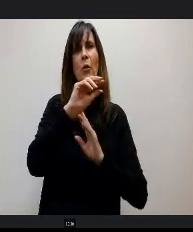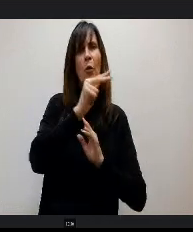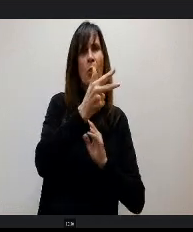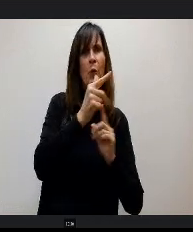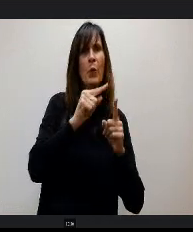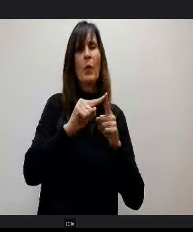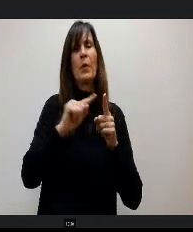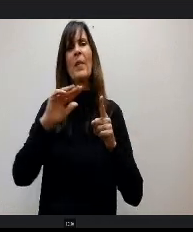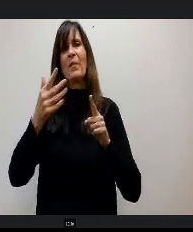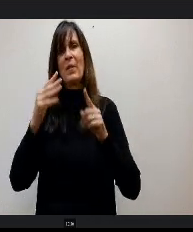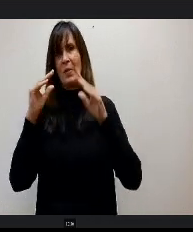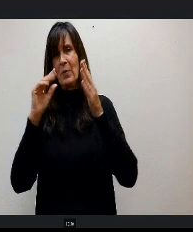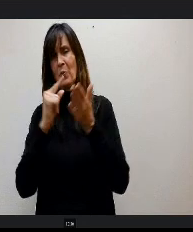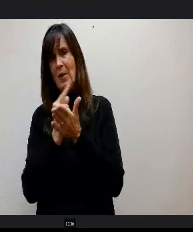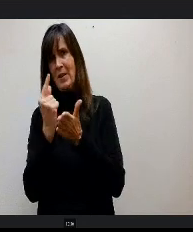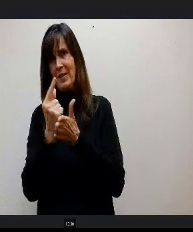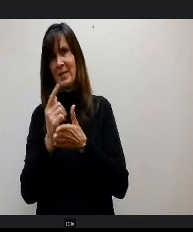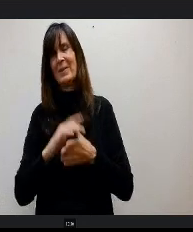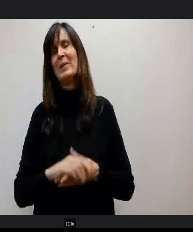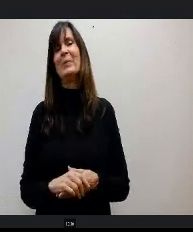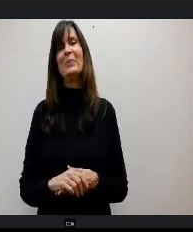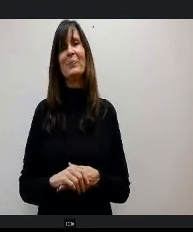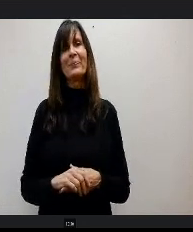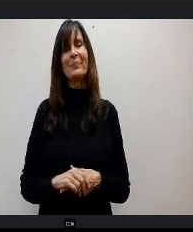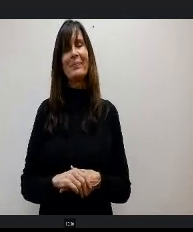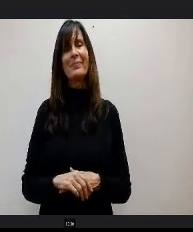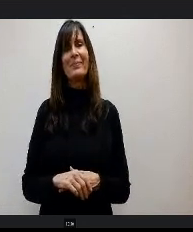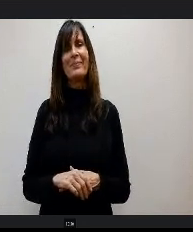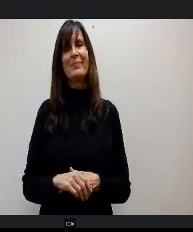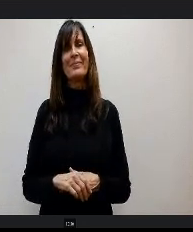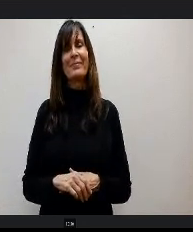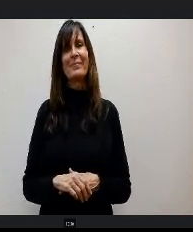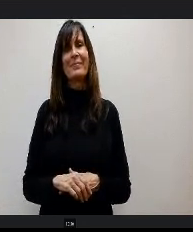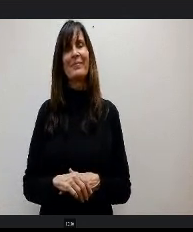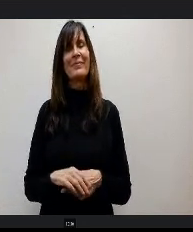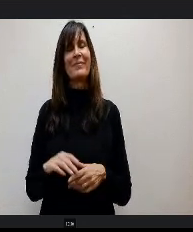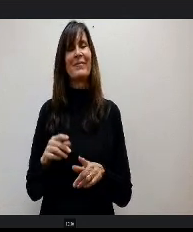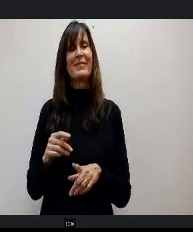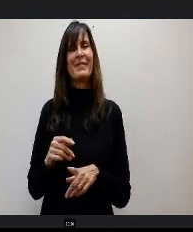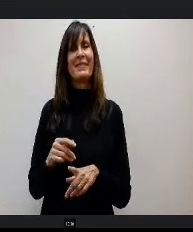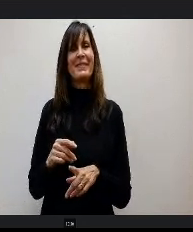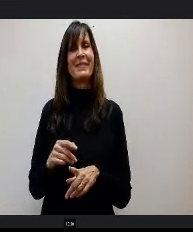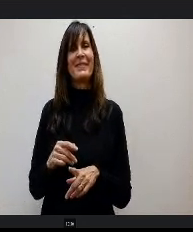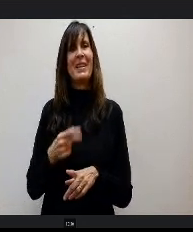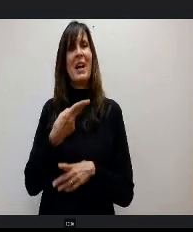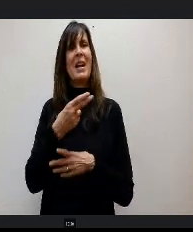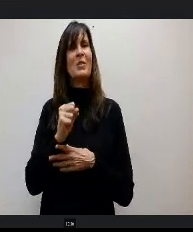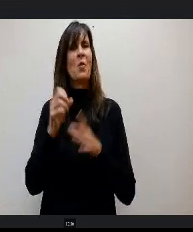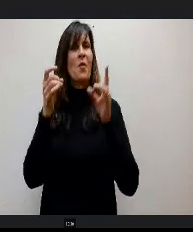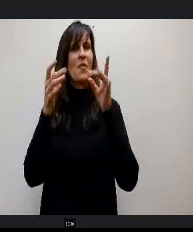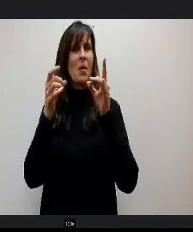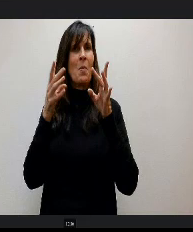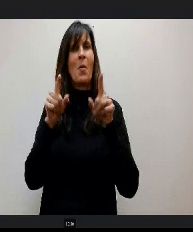obviously knows where that is. And yeah as a high school volleyball interior leading coach